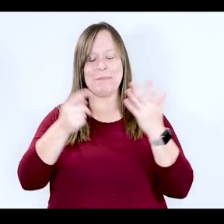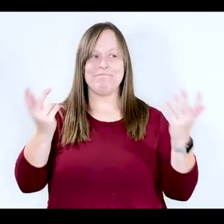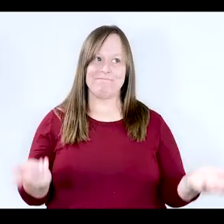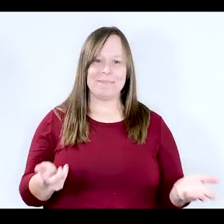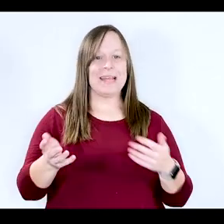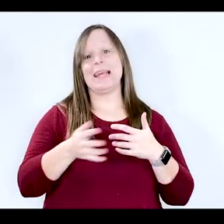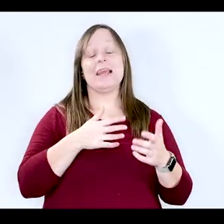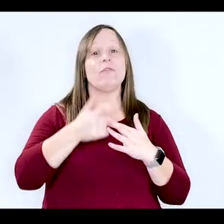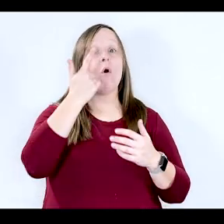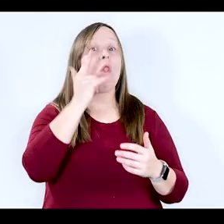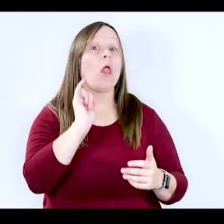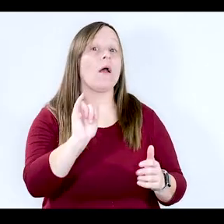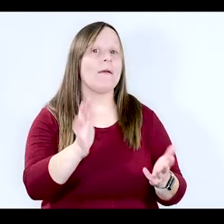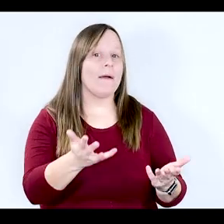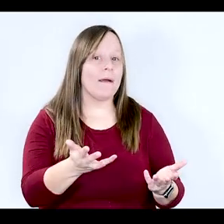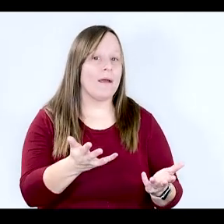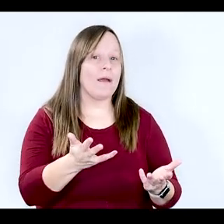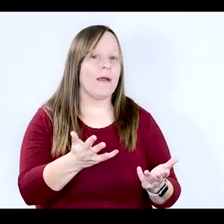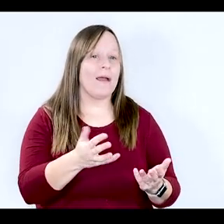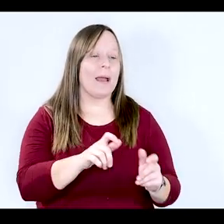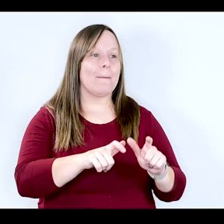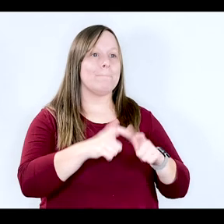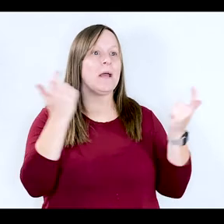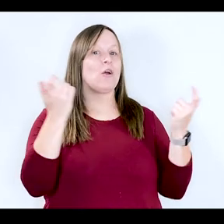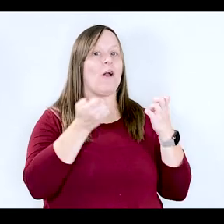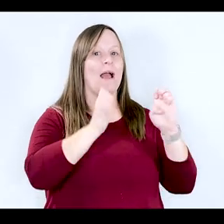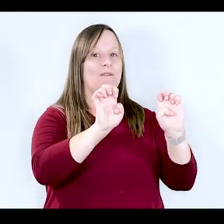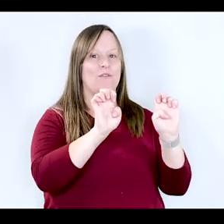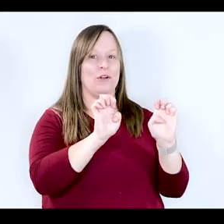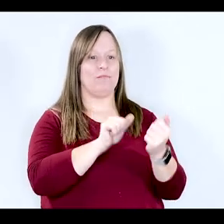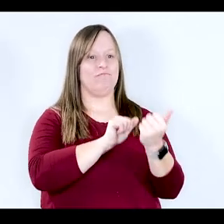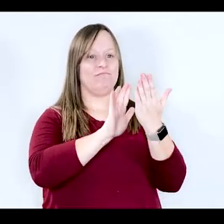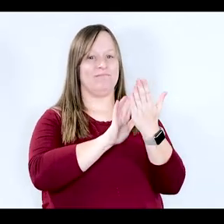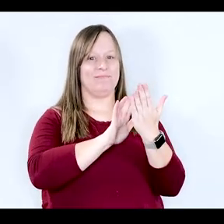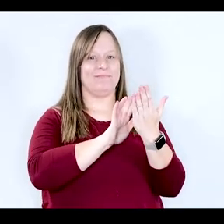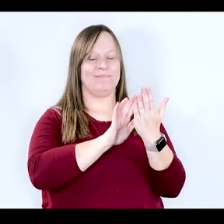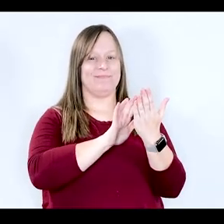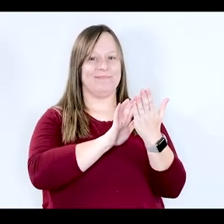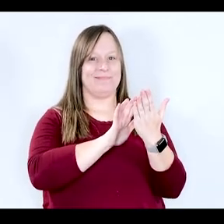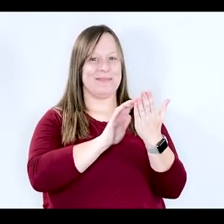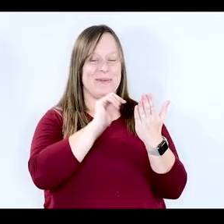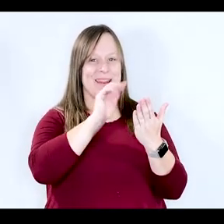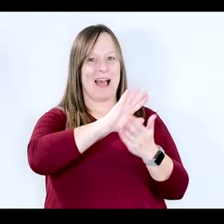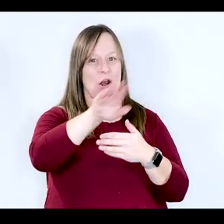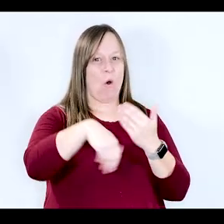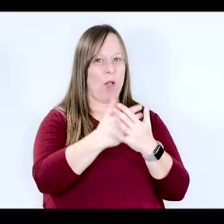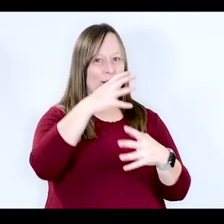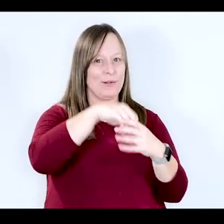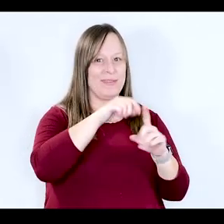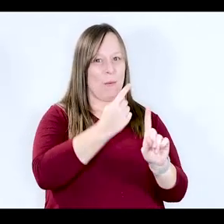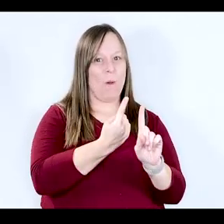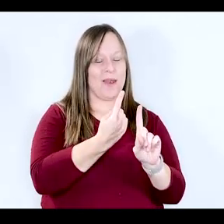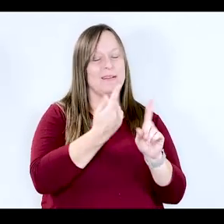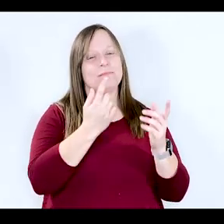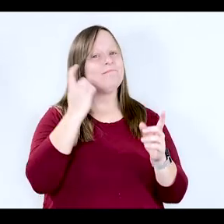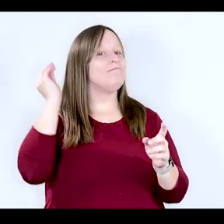even though it looks like there's a bigger effort being made to address substance use disorders. So I think something that we have to keep in the